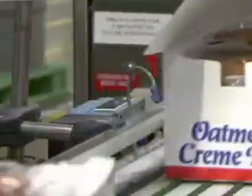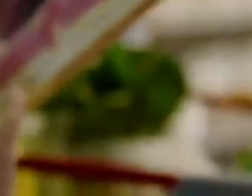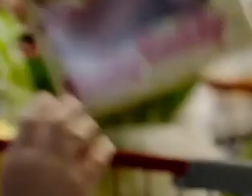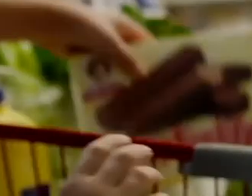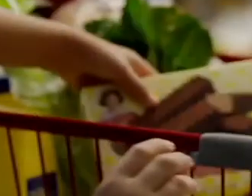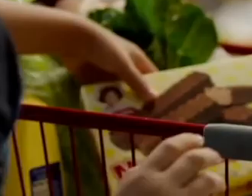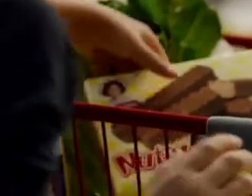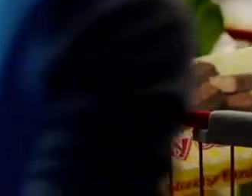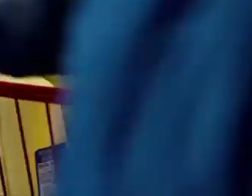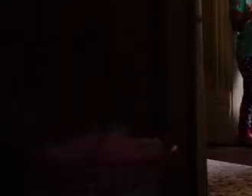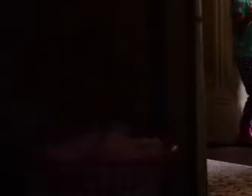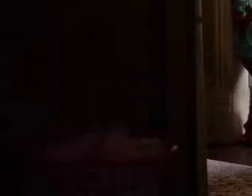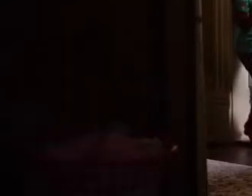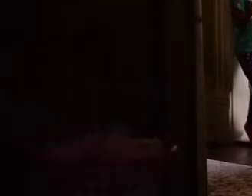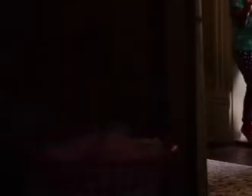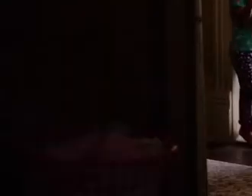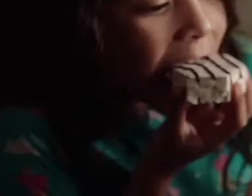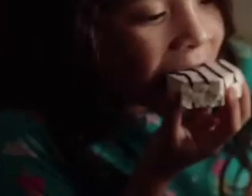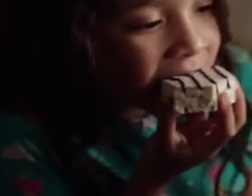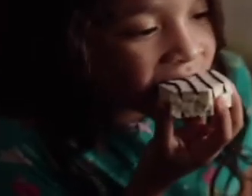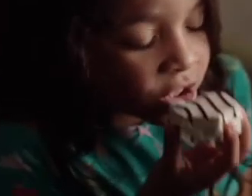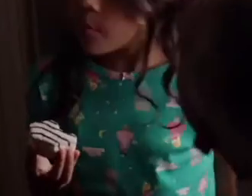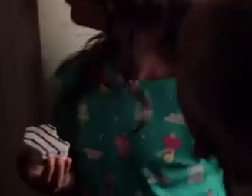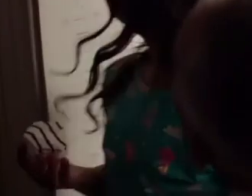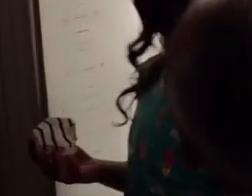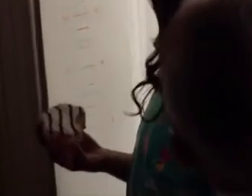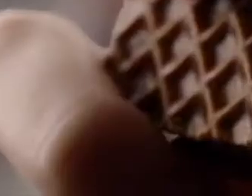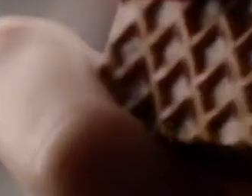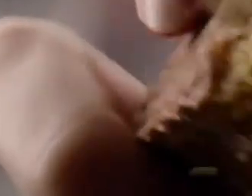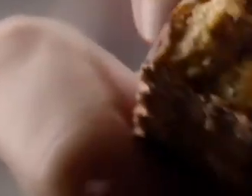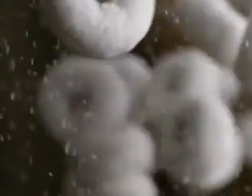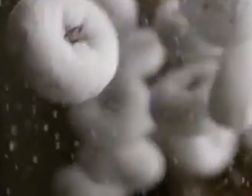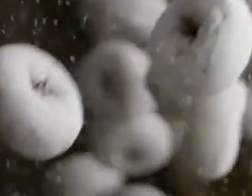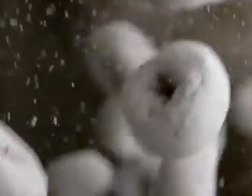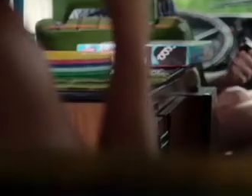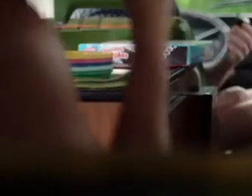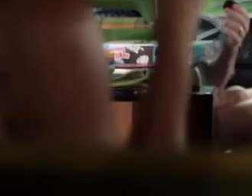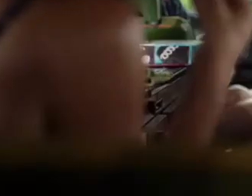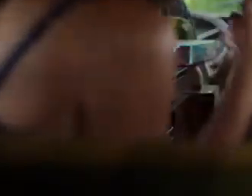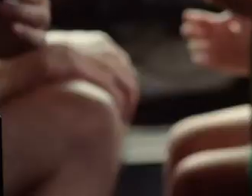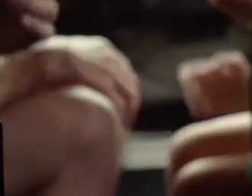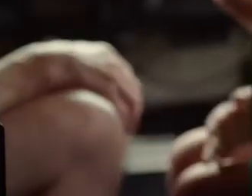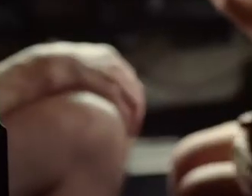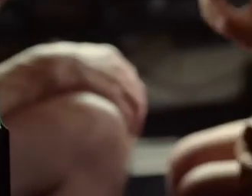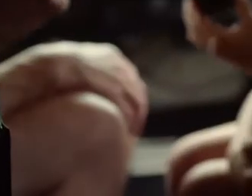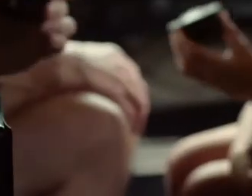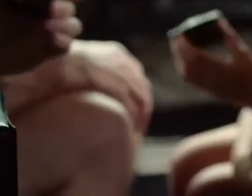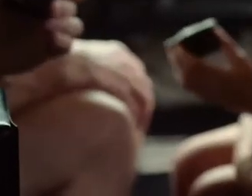bakery does what it takes. And each morning when we awake we look in the mirror, "Today we bake." If you require sign language interpreting for Today's sessions, we recommend setting your video display to "Grid View" which can be found in the upper right‑hand corner of your screen. At any time during today's session, you can return to these options to customize your